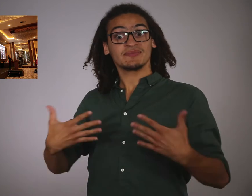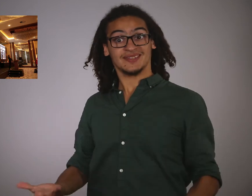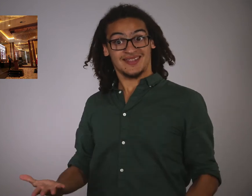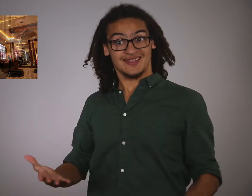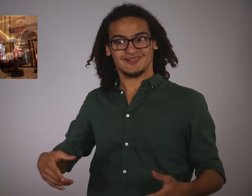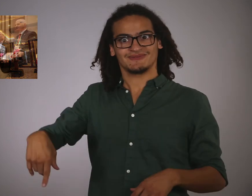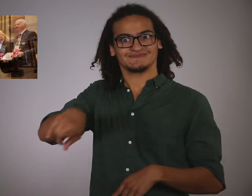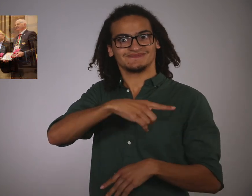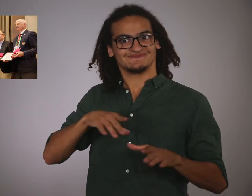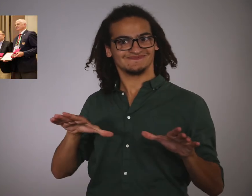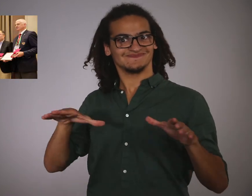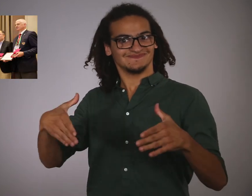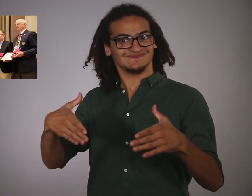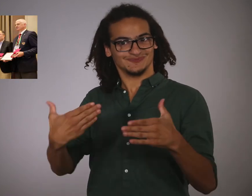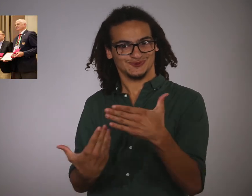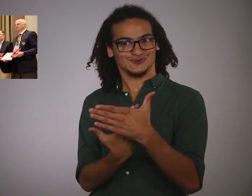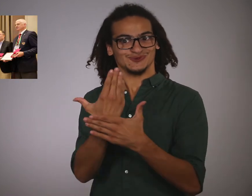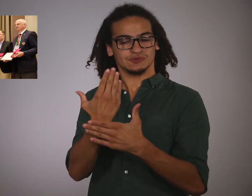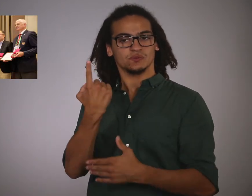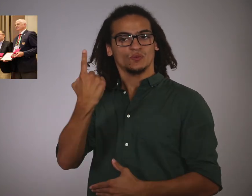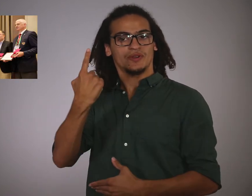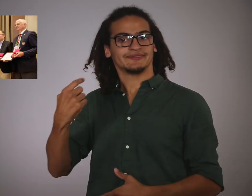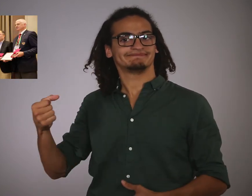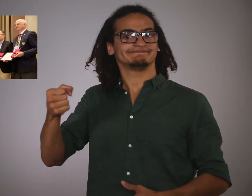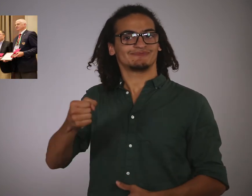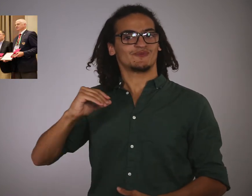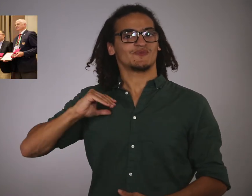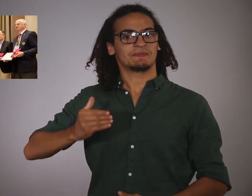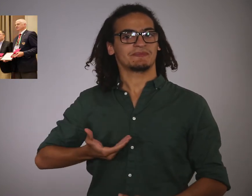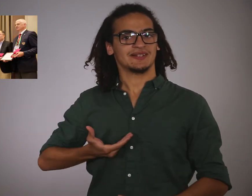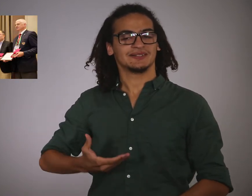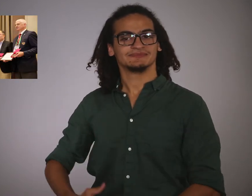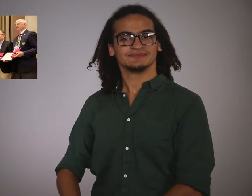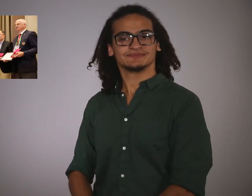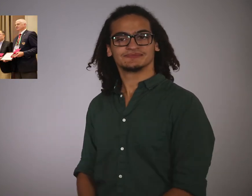There is currently only one woman on the board.